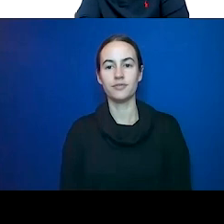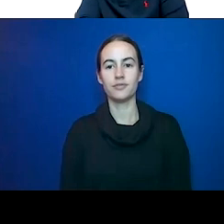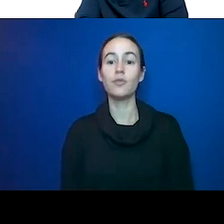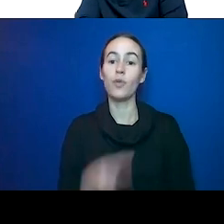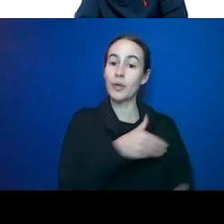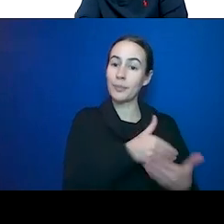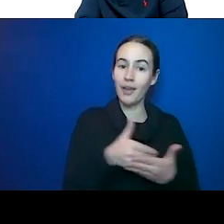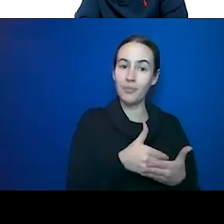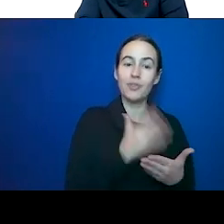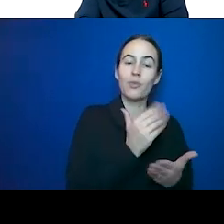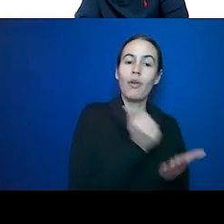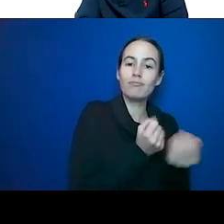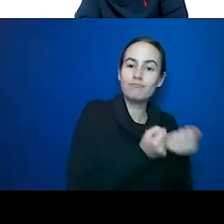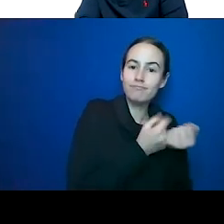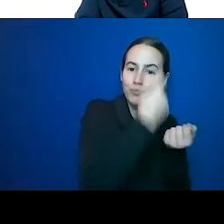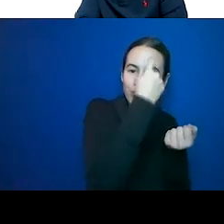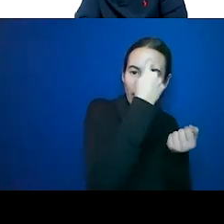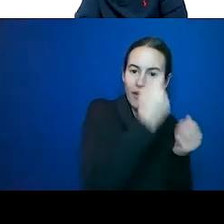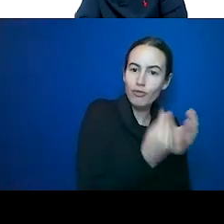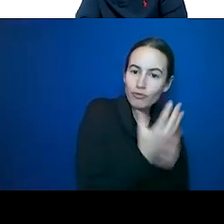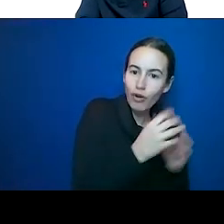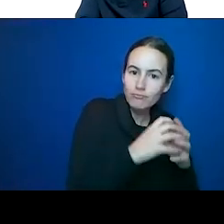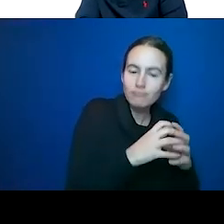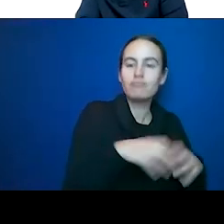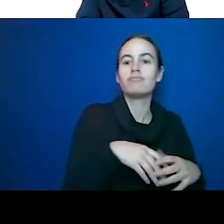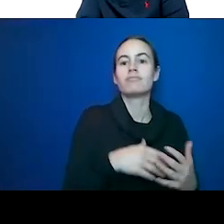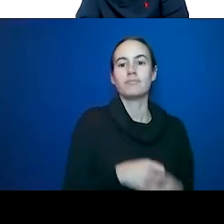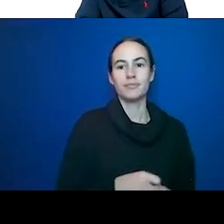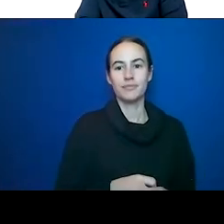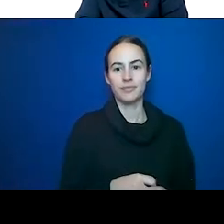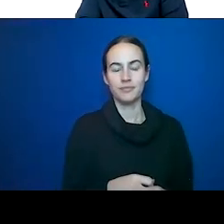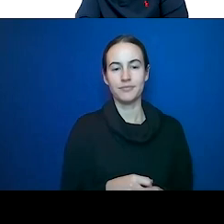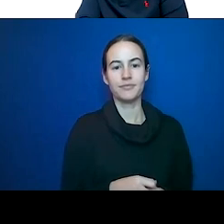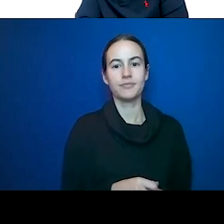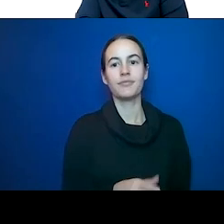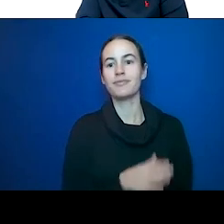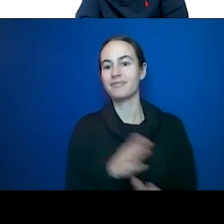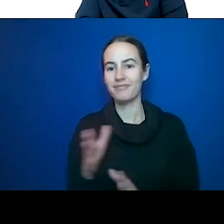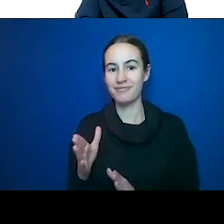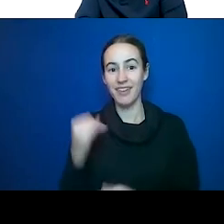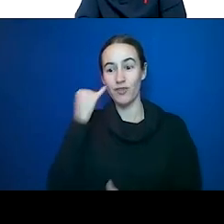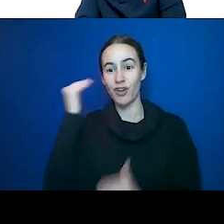stimulated by again guess what, bad diet. The same thing again.